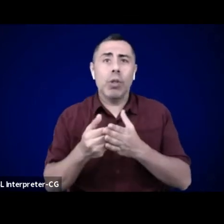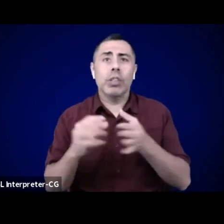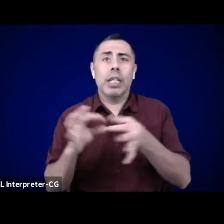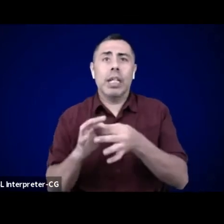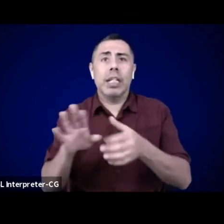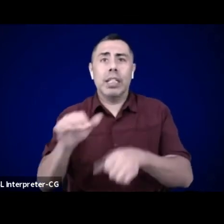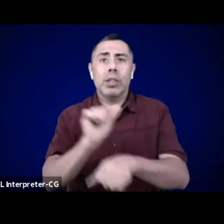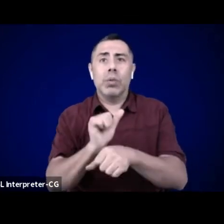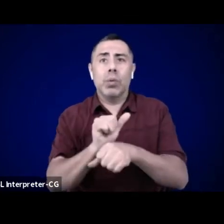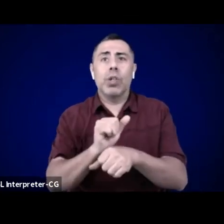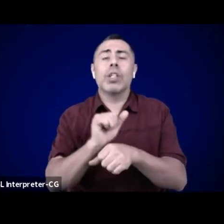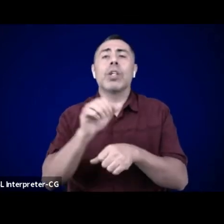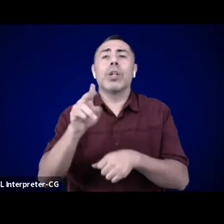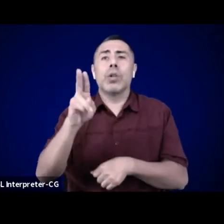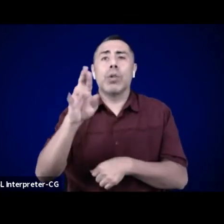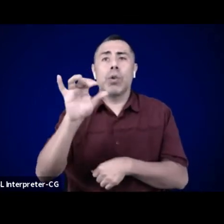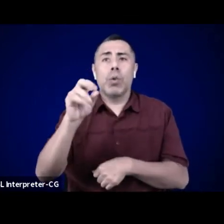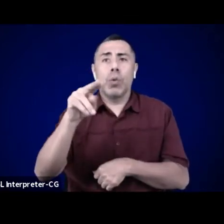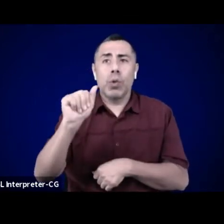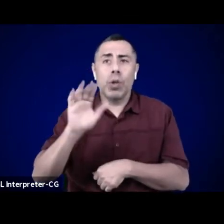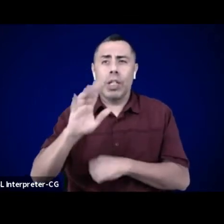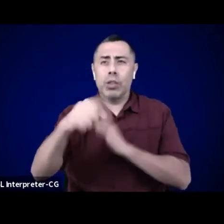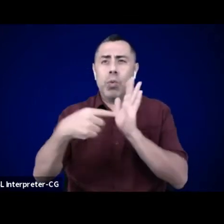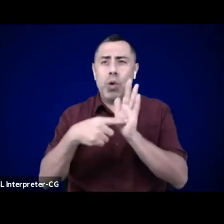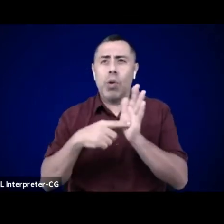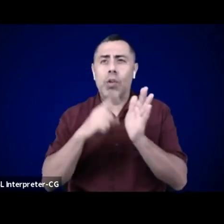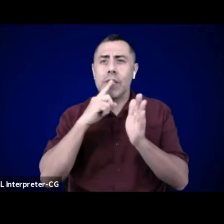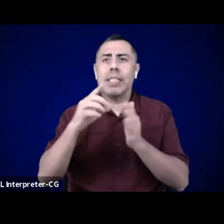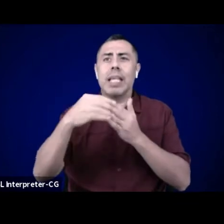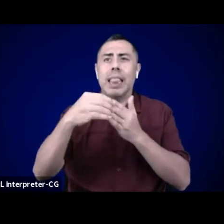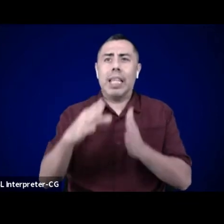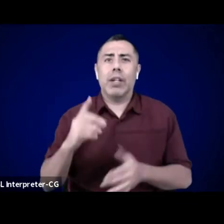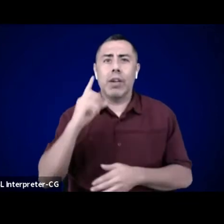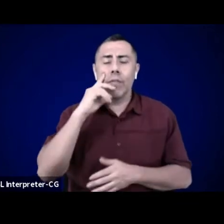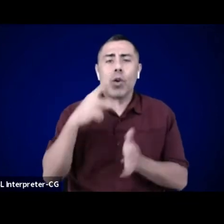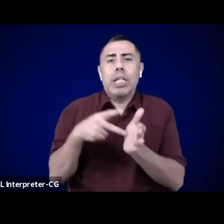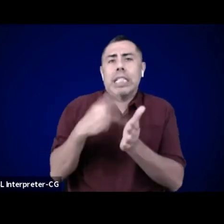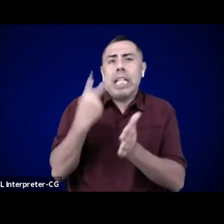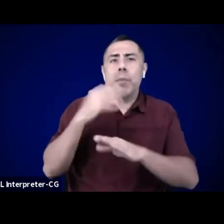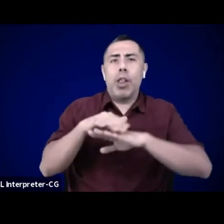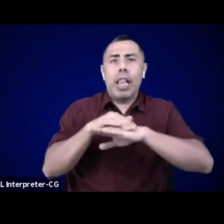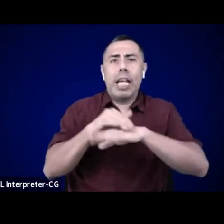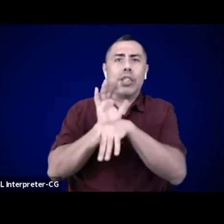Make space for your full self, and make space for all versions of yourself. All ancestors.